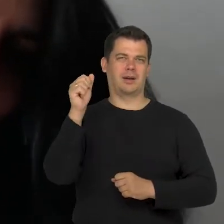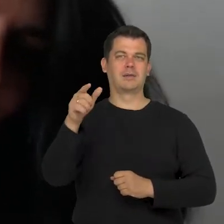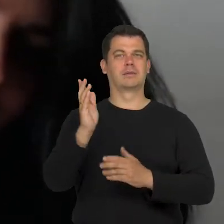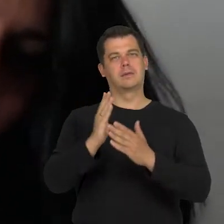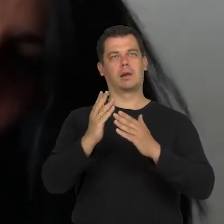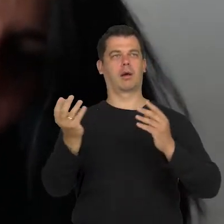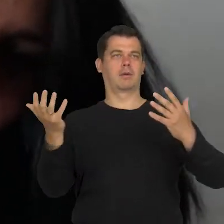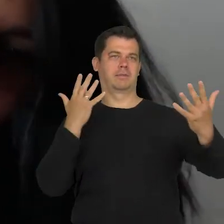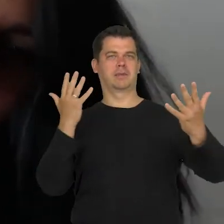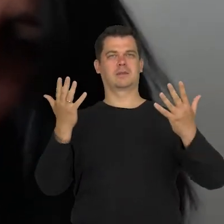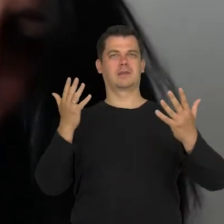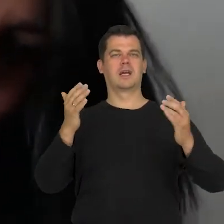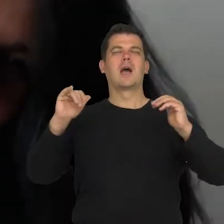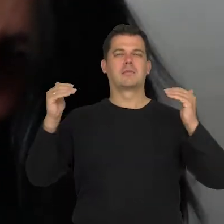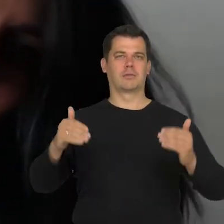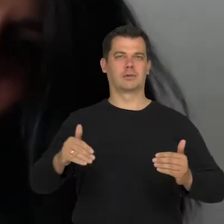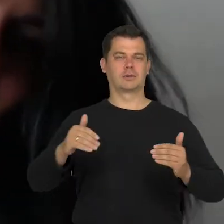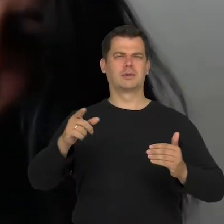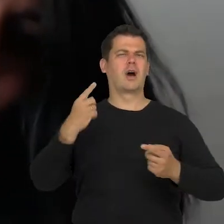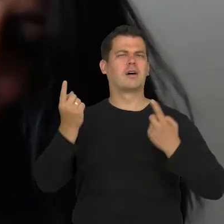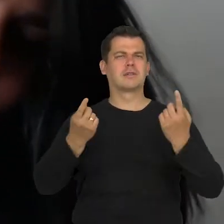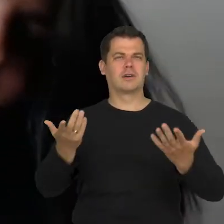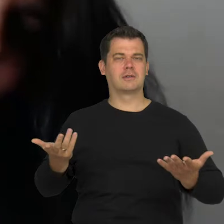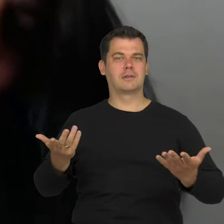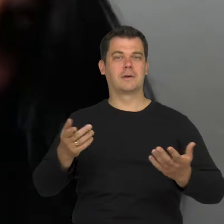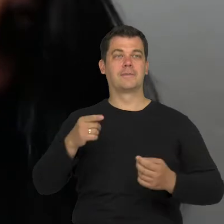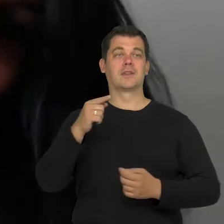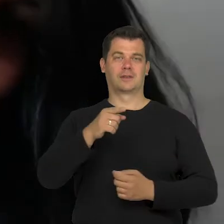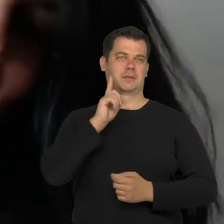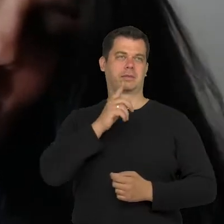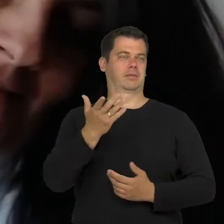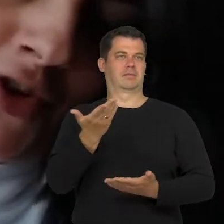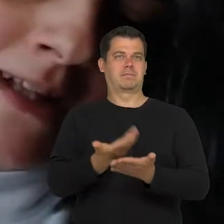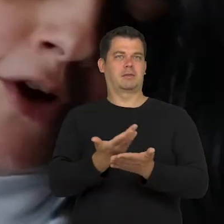raised questions about the meaning of this scene. This documentary is great